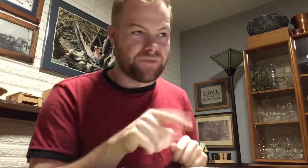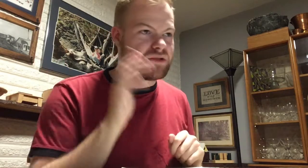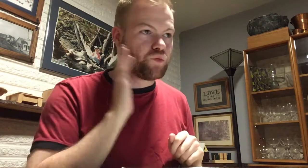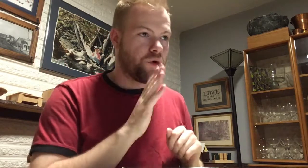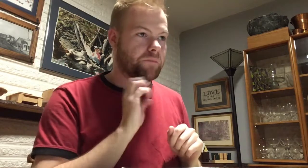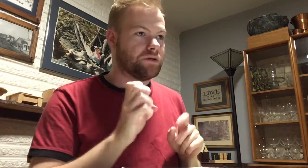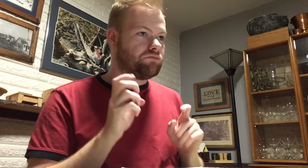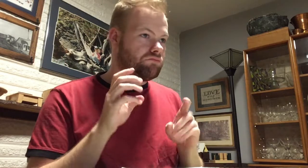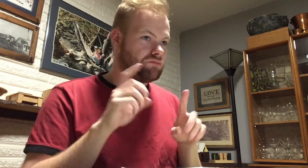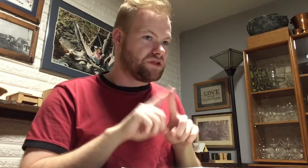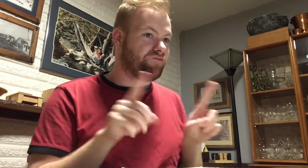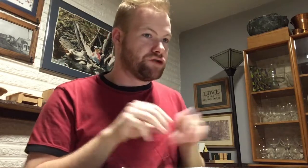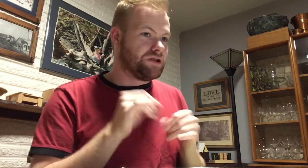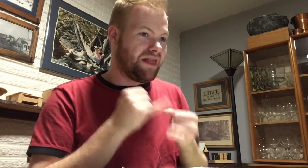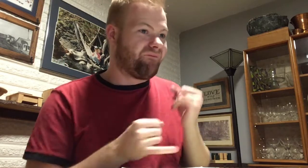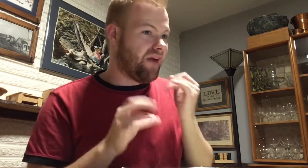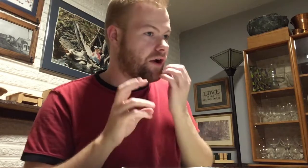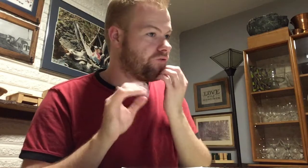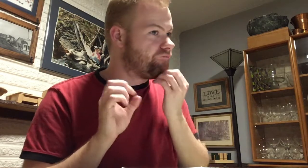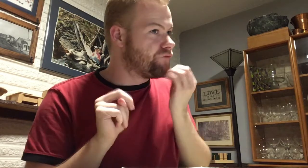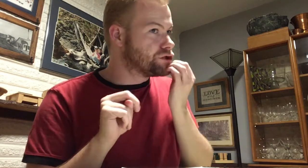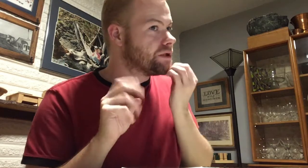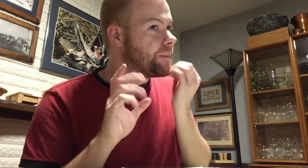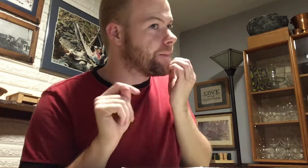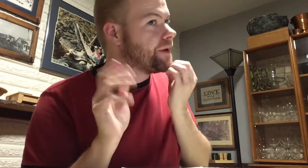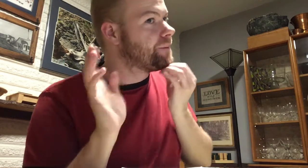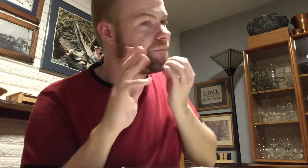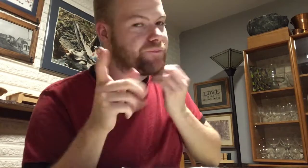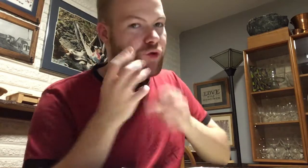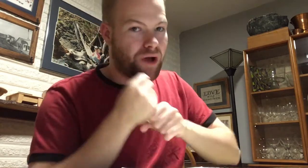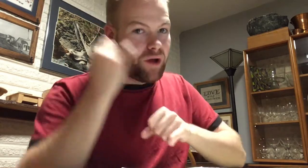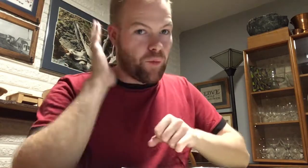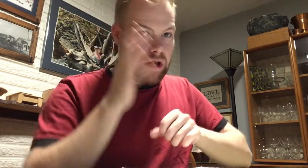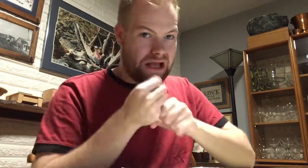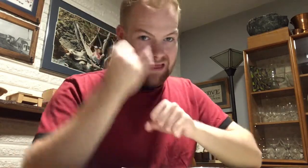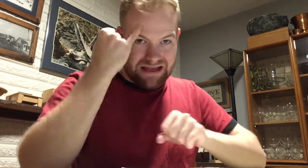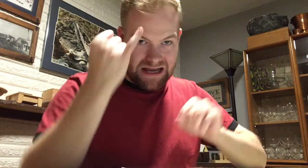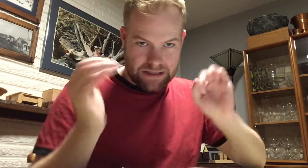This will be different in the final version, but you will get the idea.